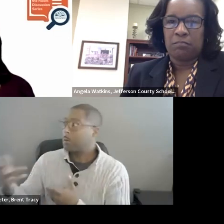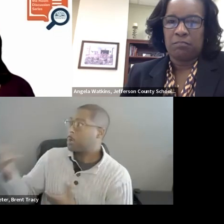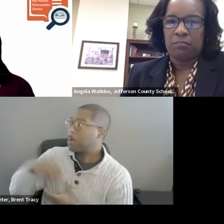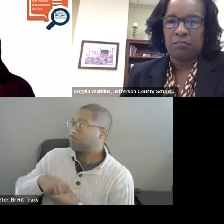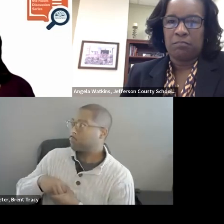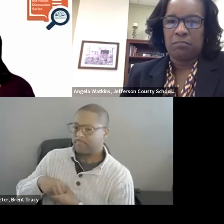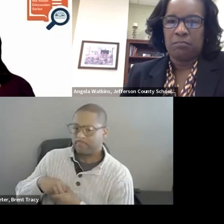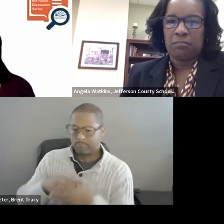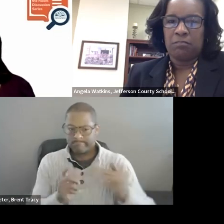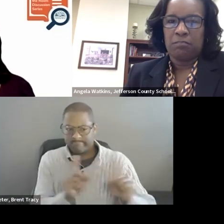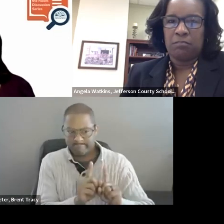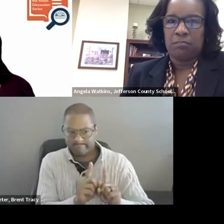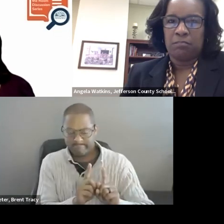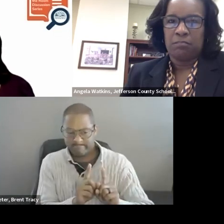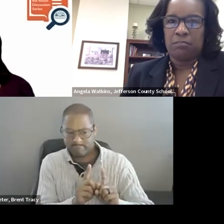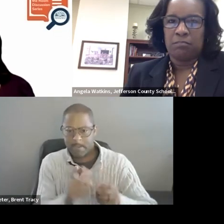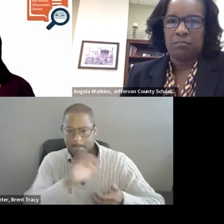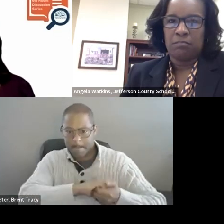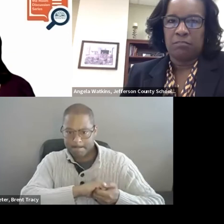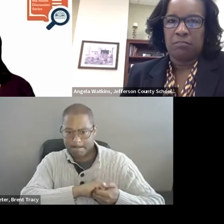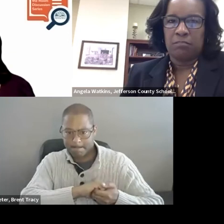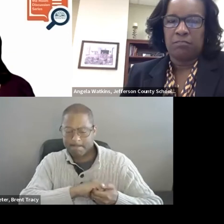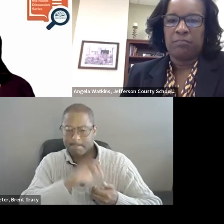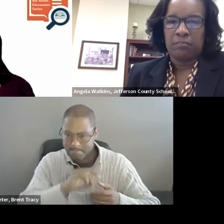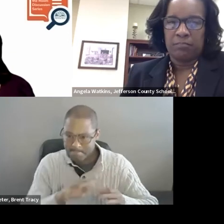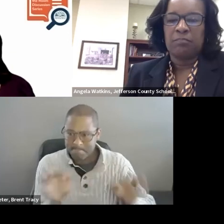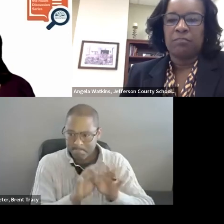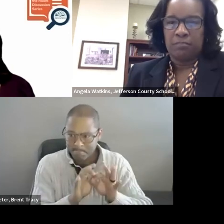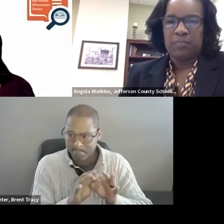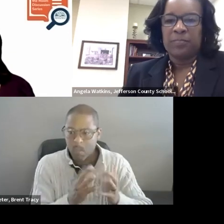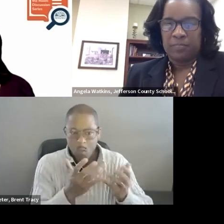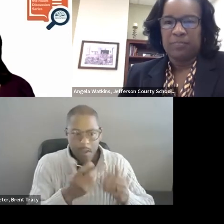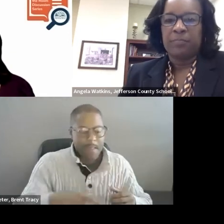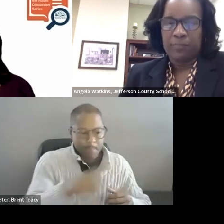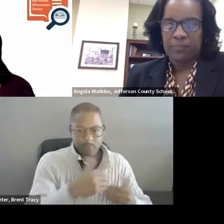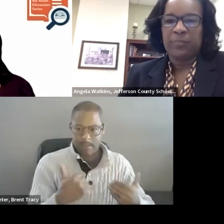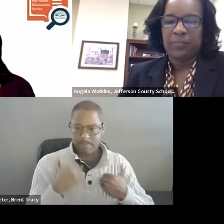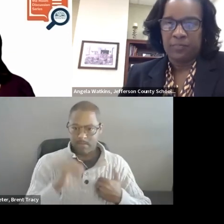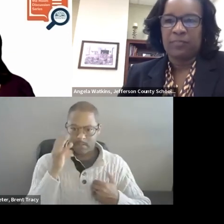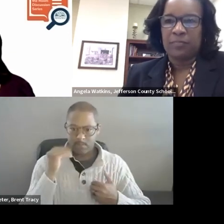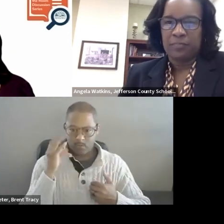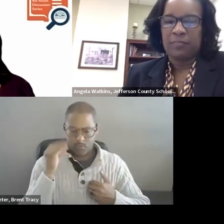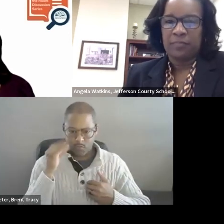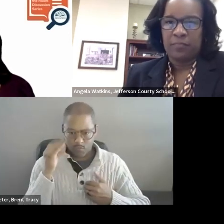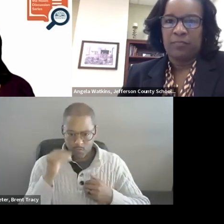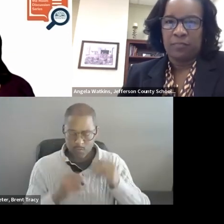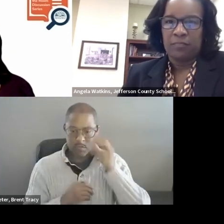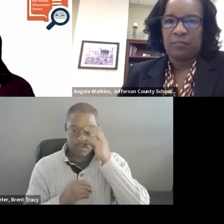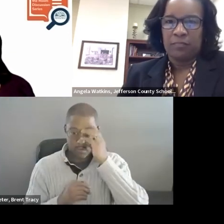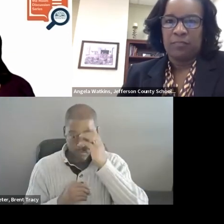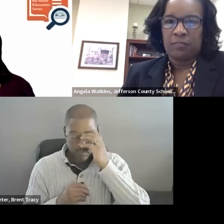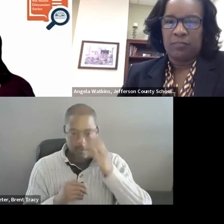We need them to have that vicarious experience and to then practice that experience.